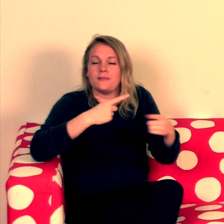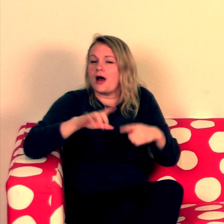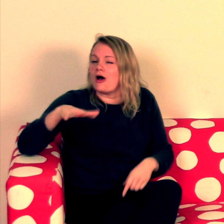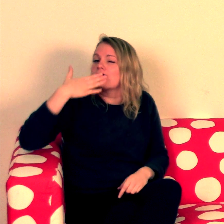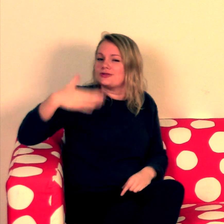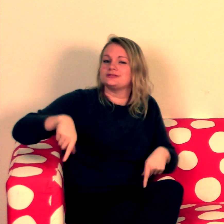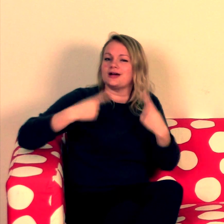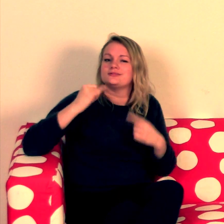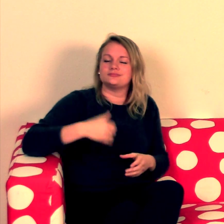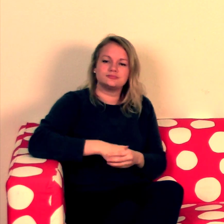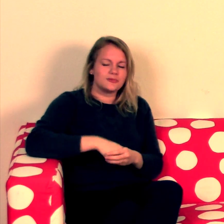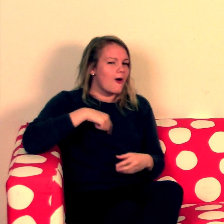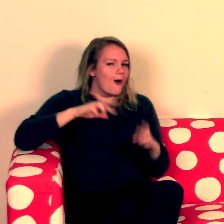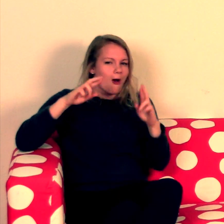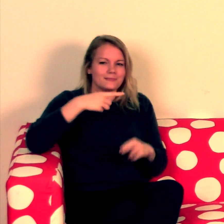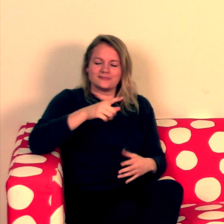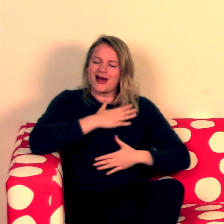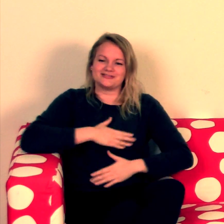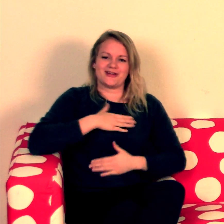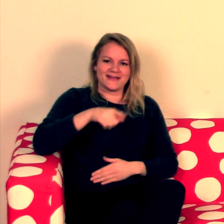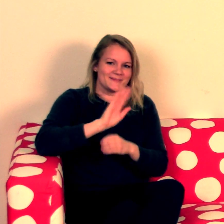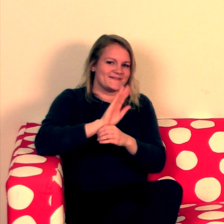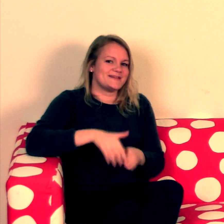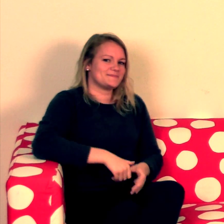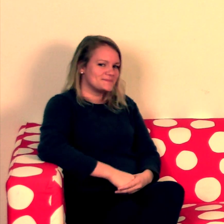It was a good challenge. I hope you enjoyed this short film.